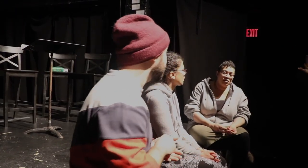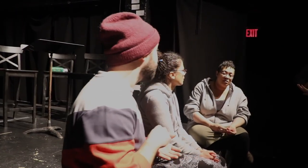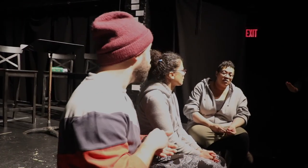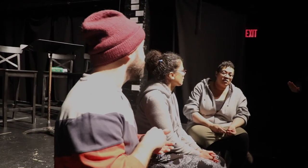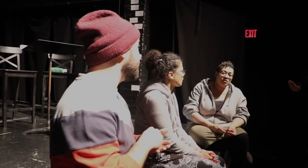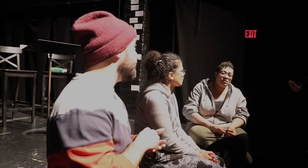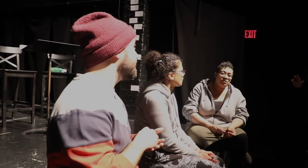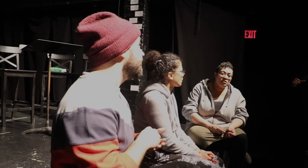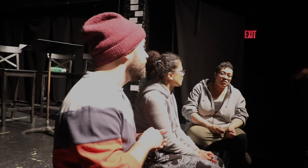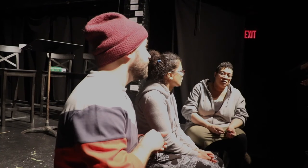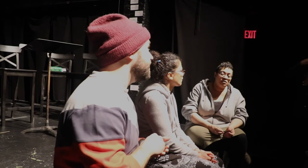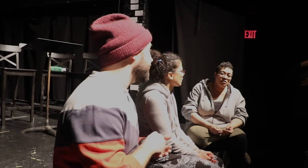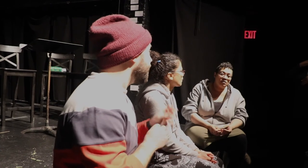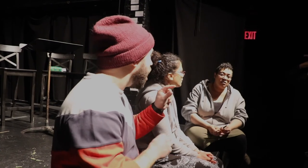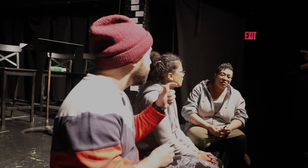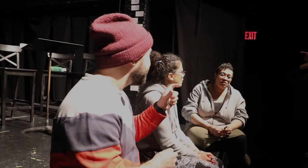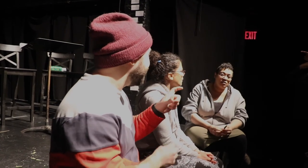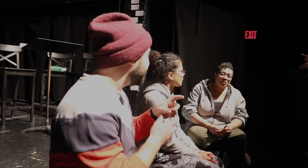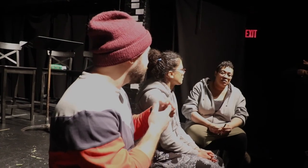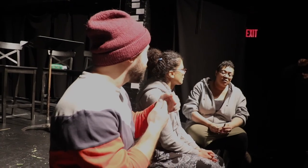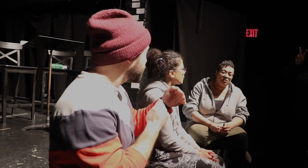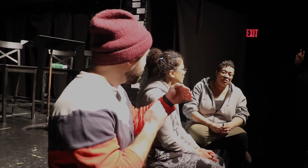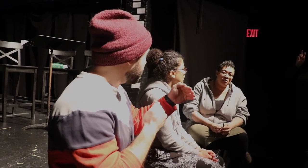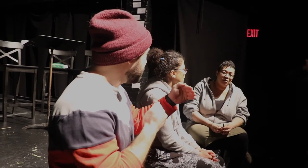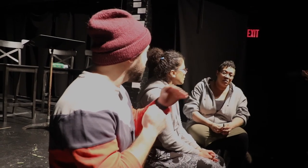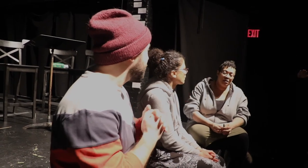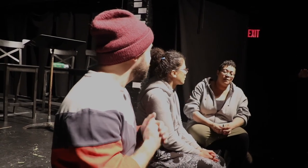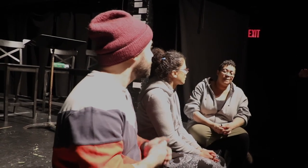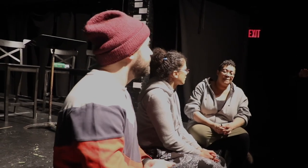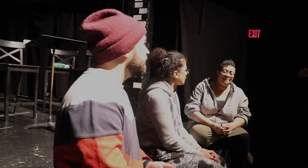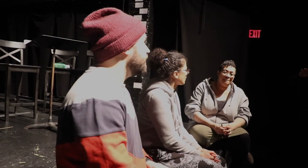and it's forcing, and it's that awkward silence where it just, do you know what I mean?